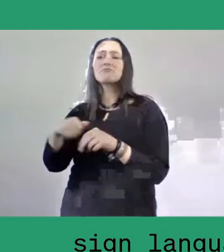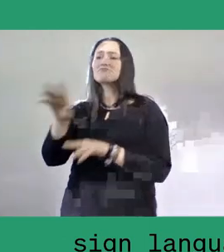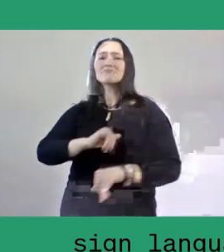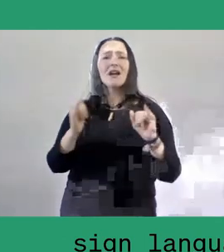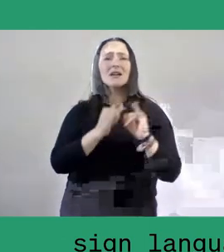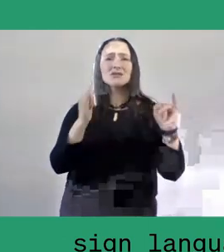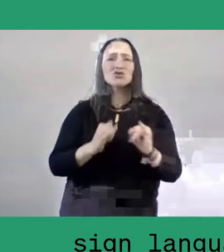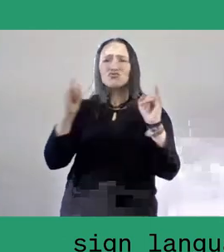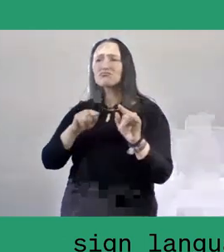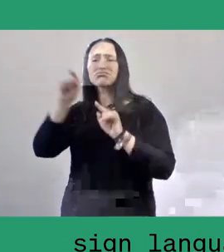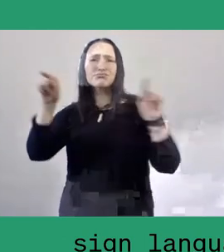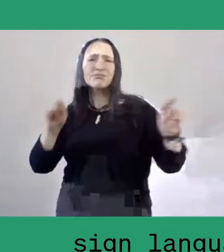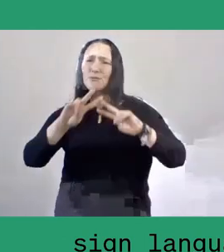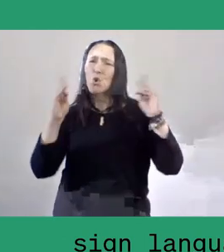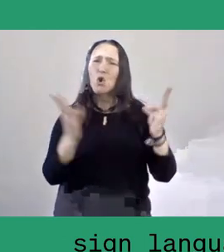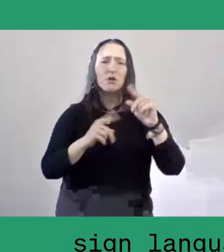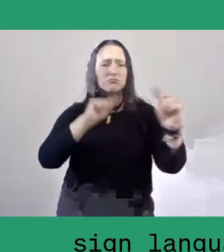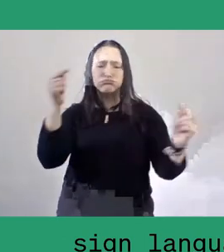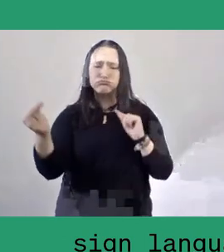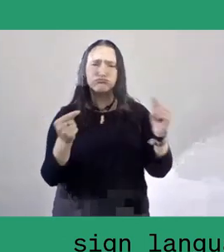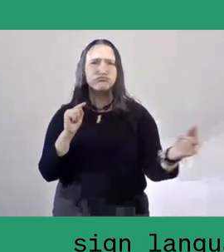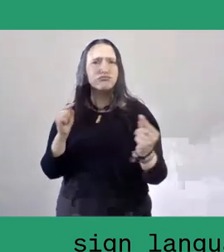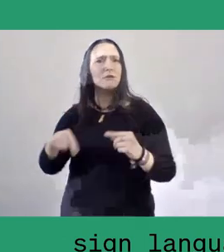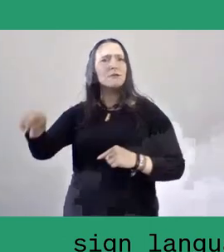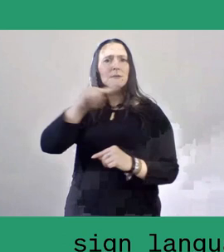among which the BALTIC Centre for Contemporary Art in England,